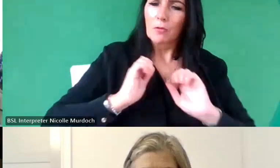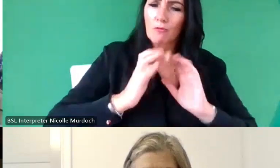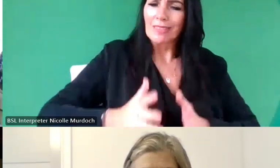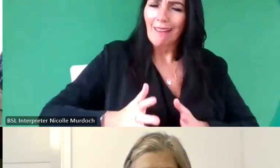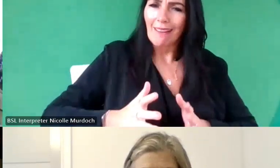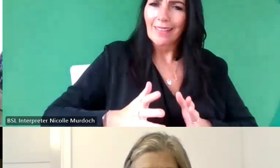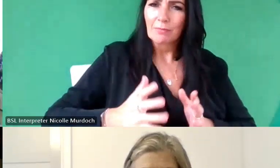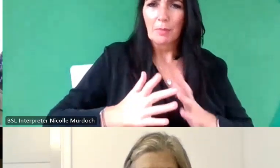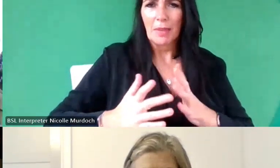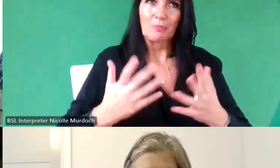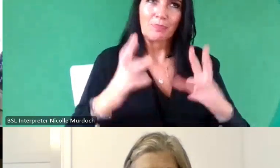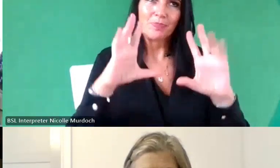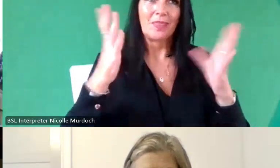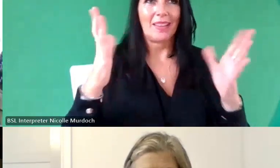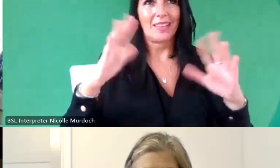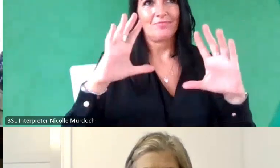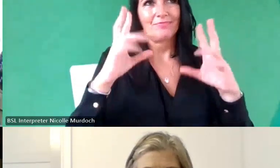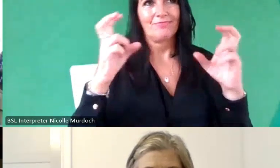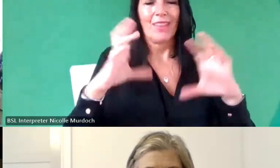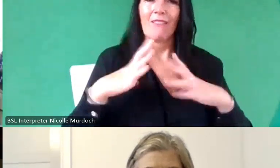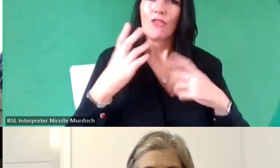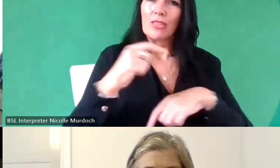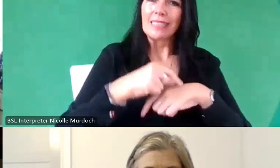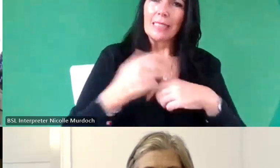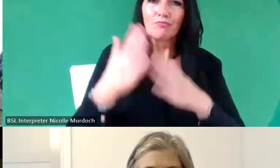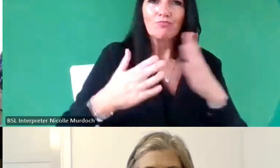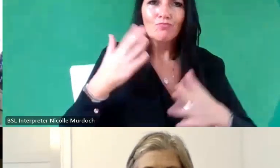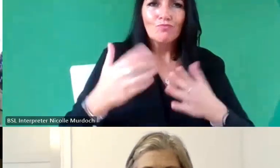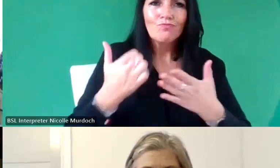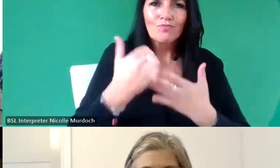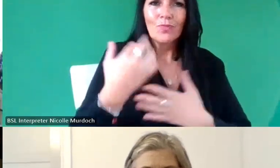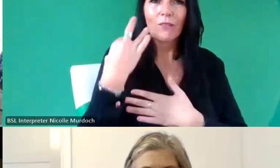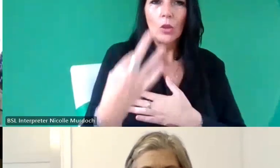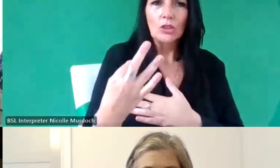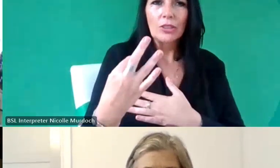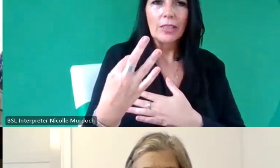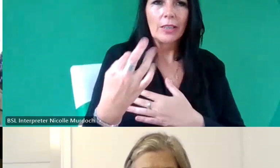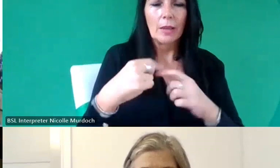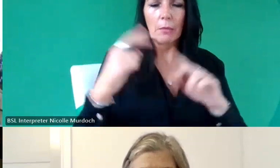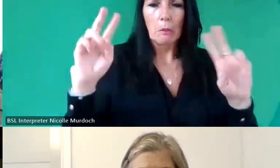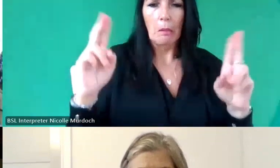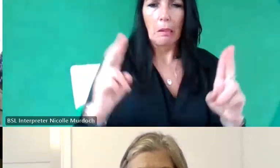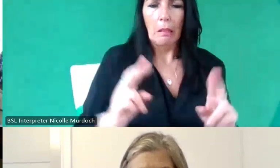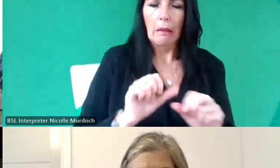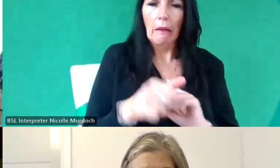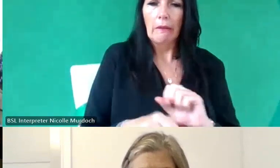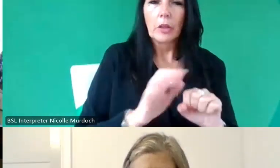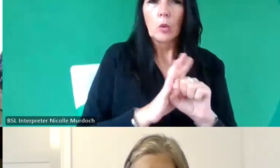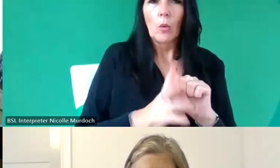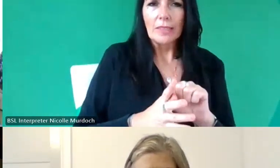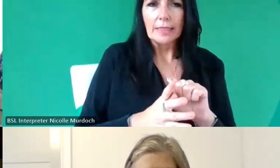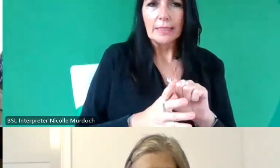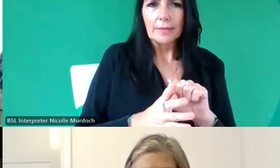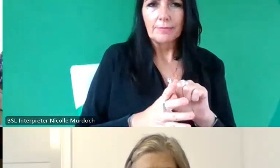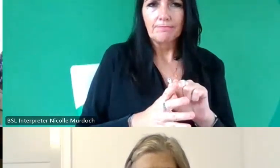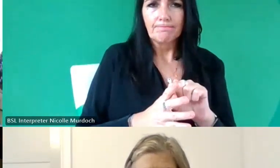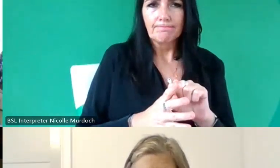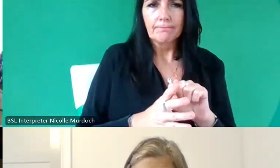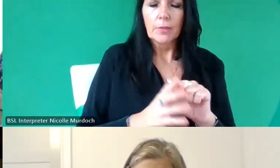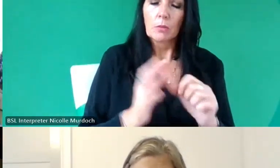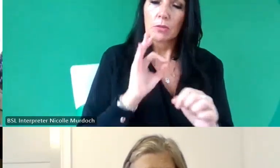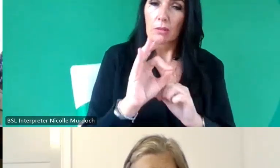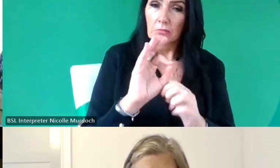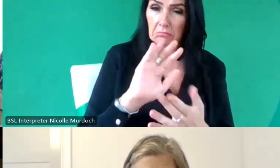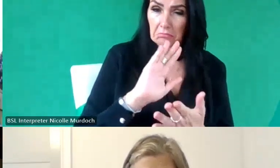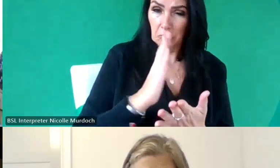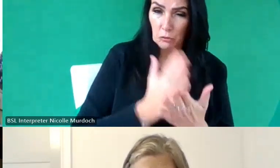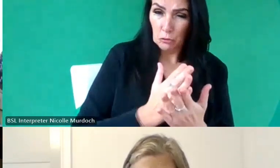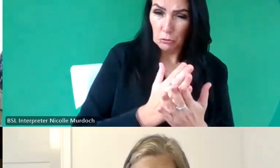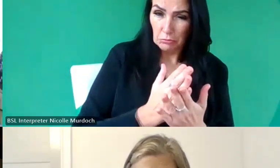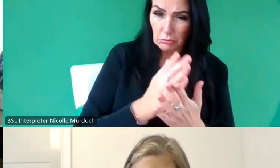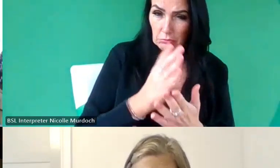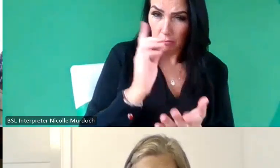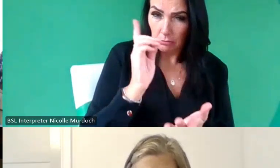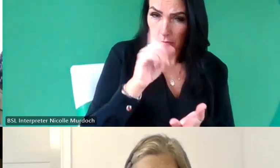know out that's kind of um decl B so I guess what I ask you is is this true and how can we go about